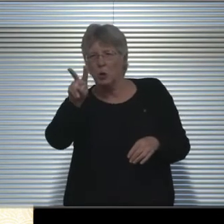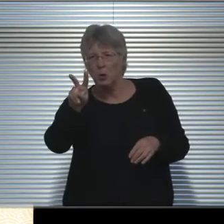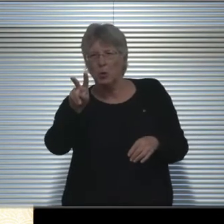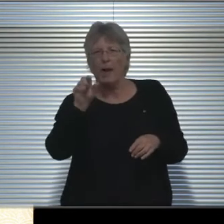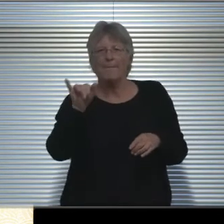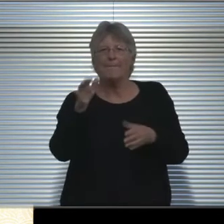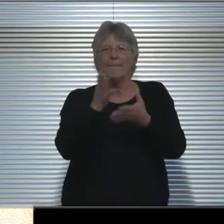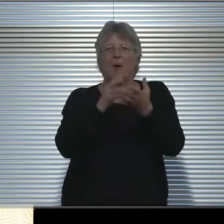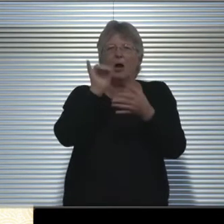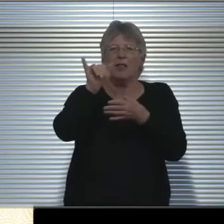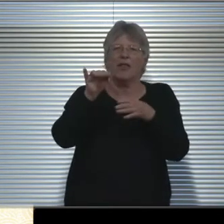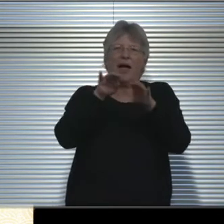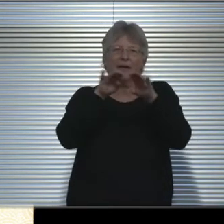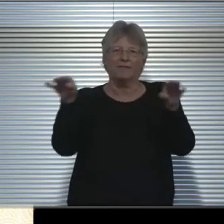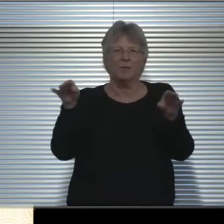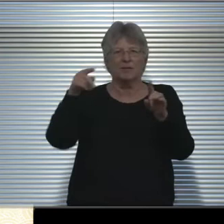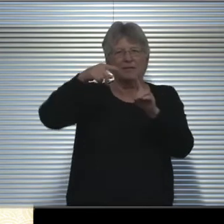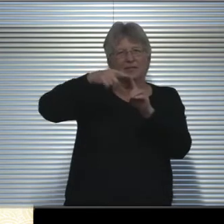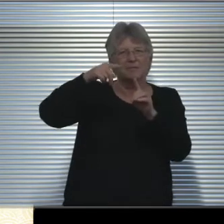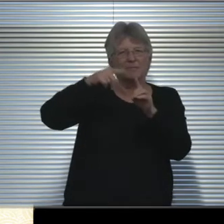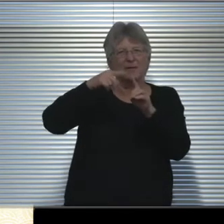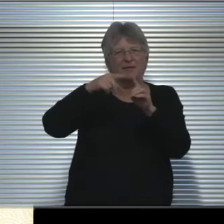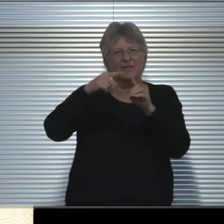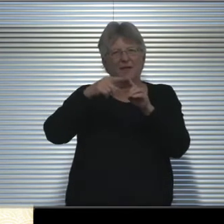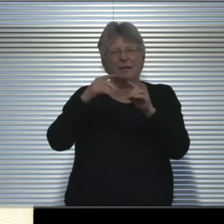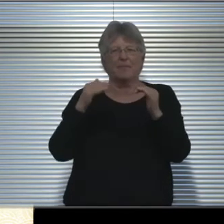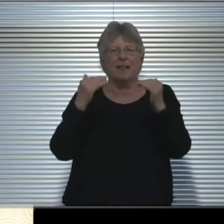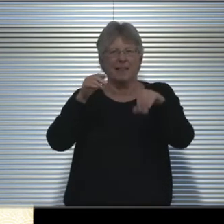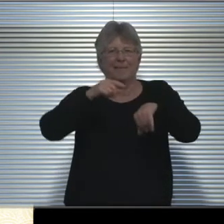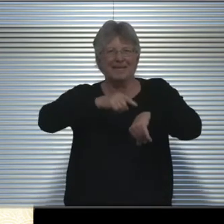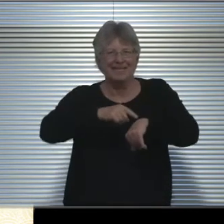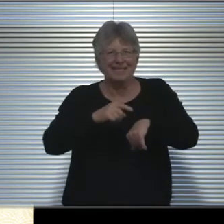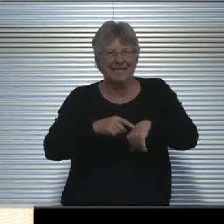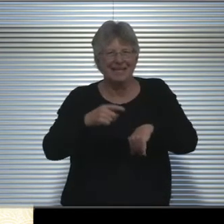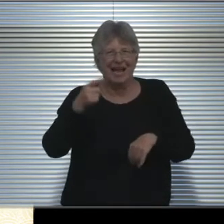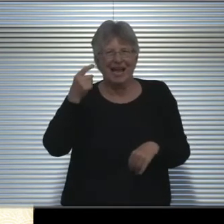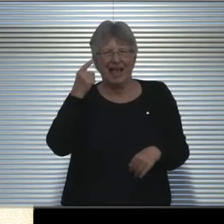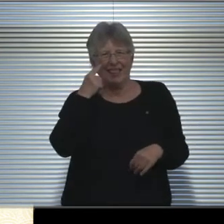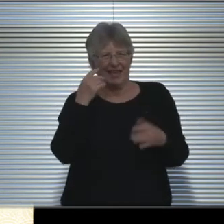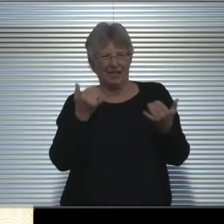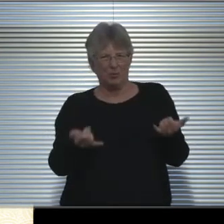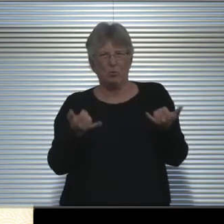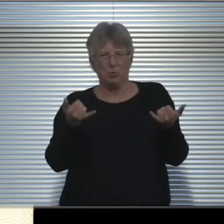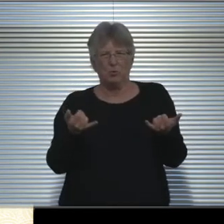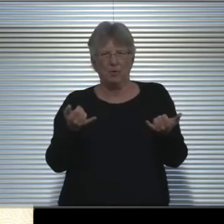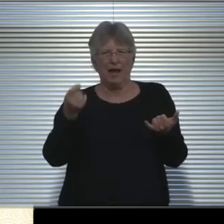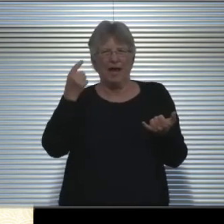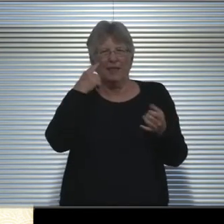for a determined amount of time, which I will say today is currently 14 days.